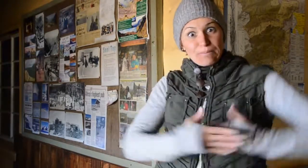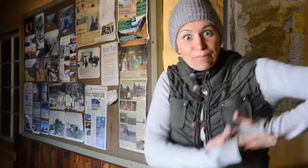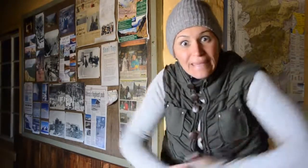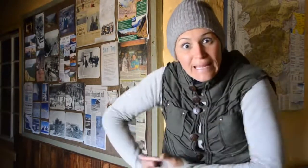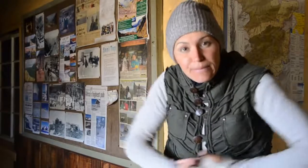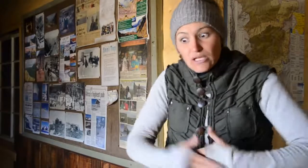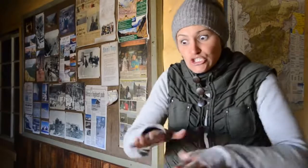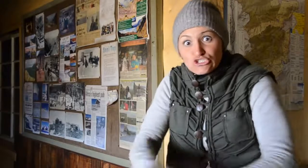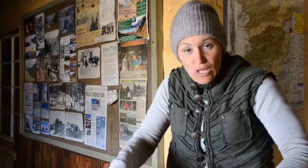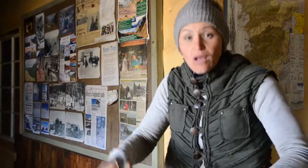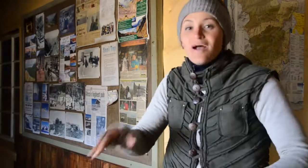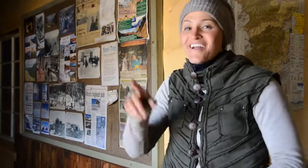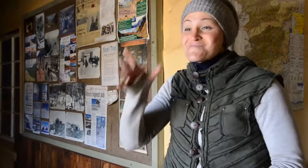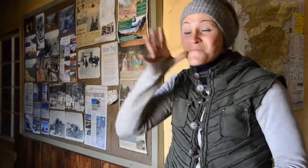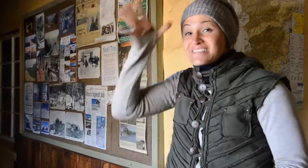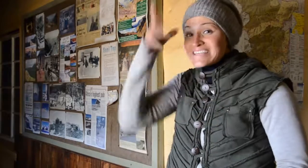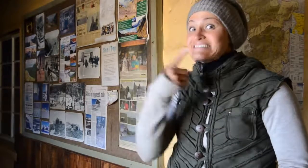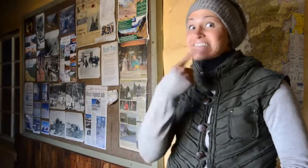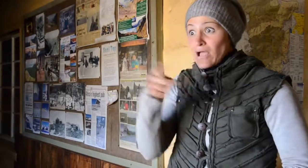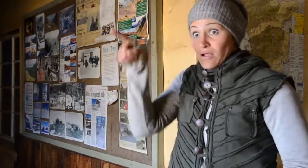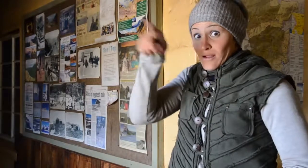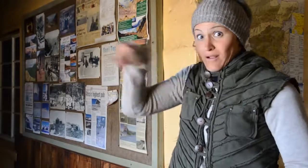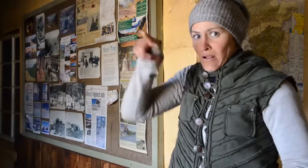baby and the adults were nervous.